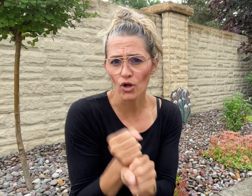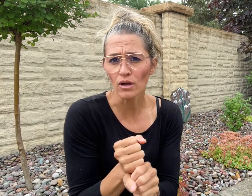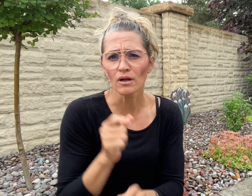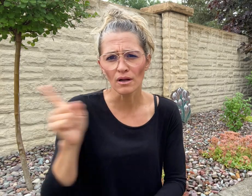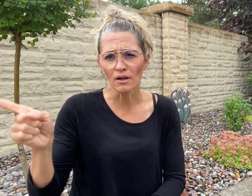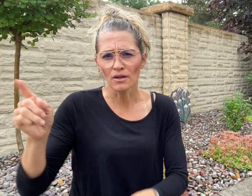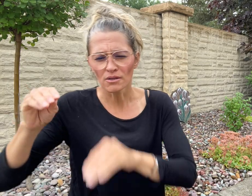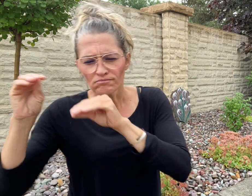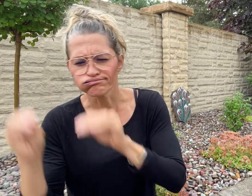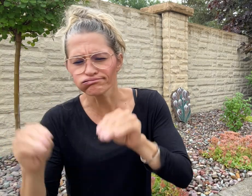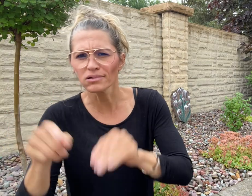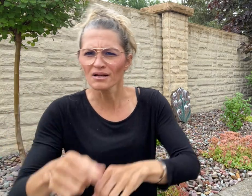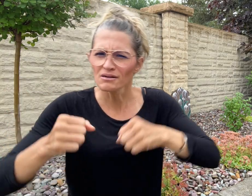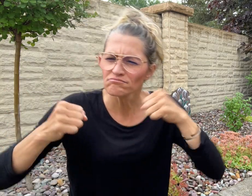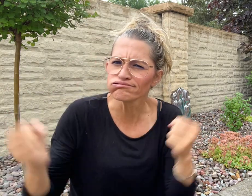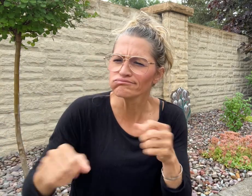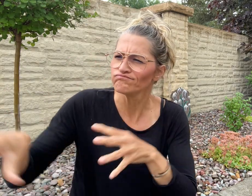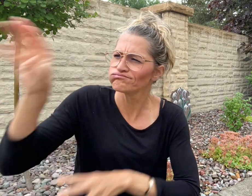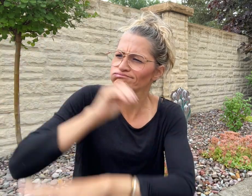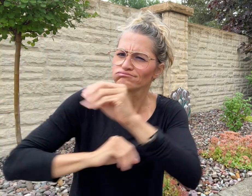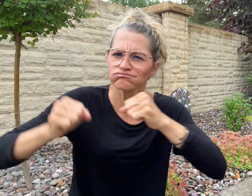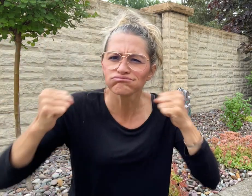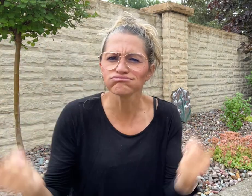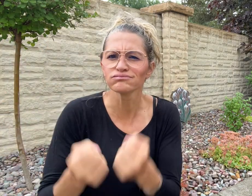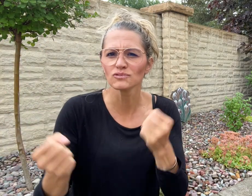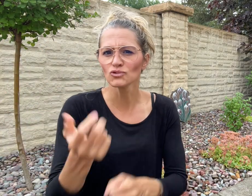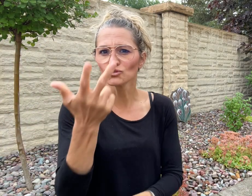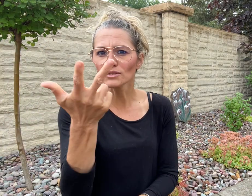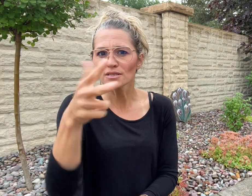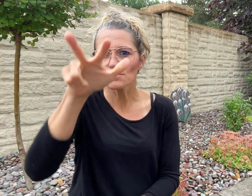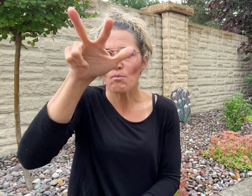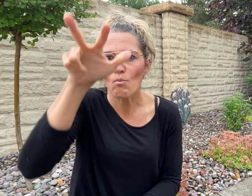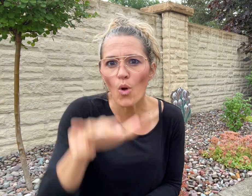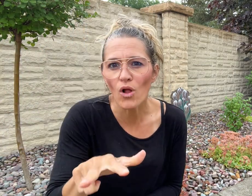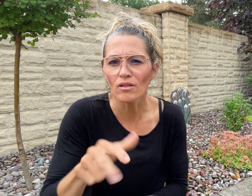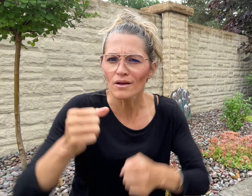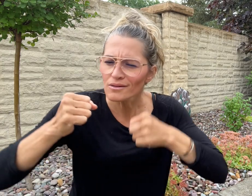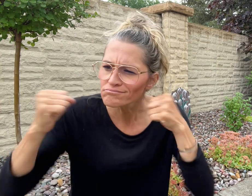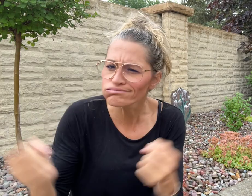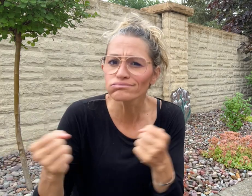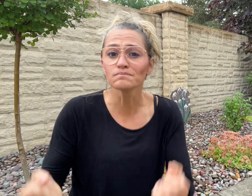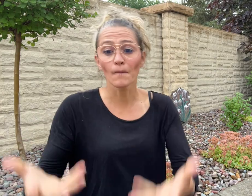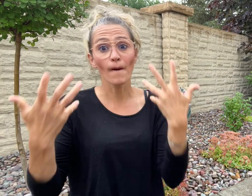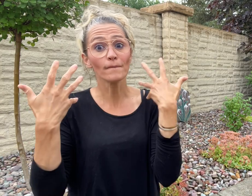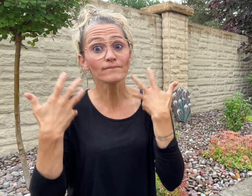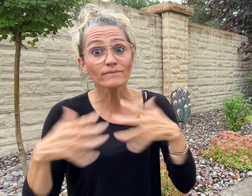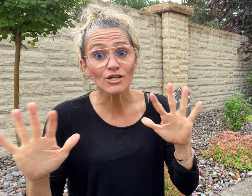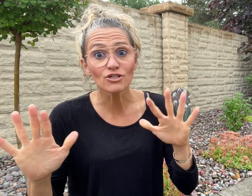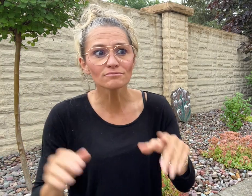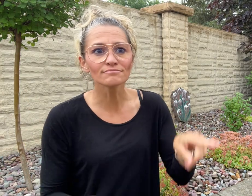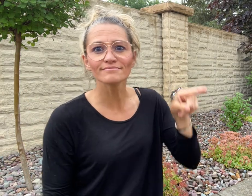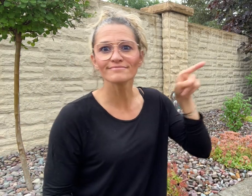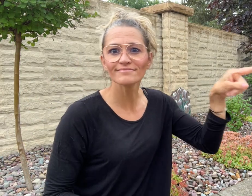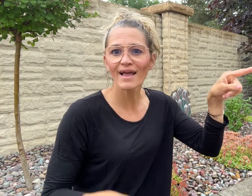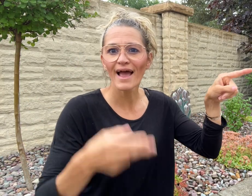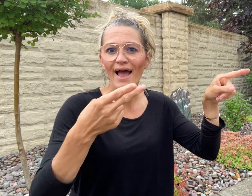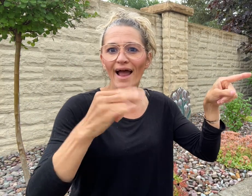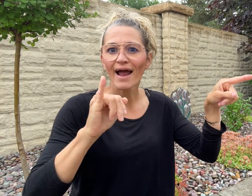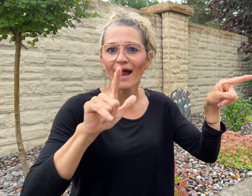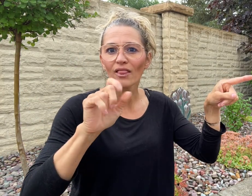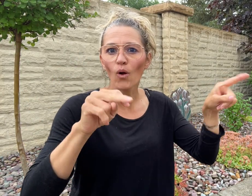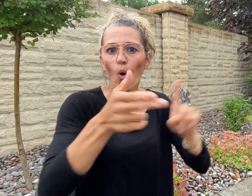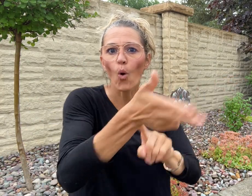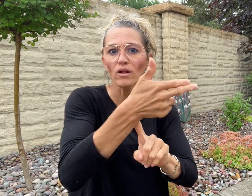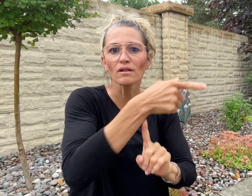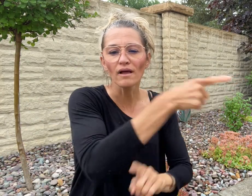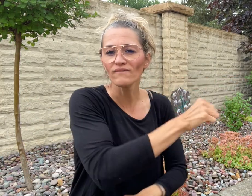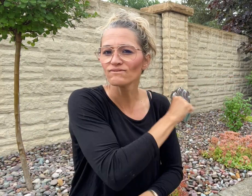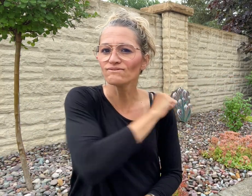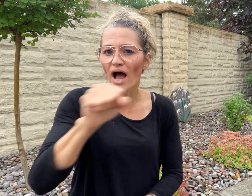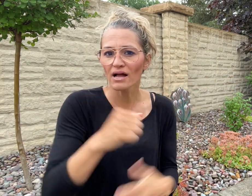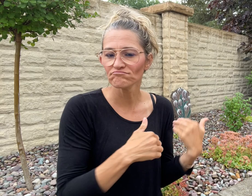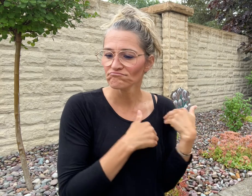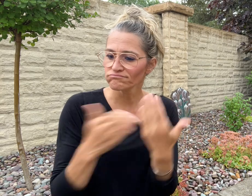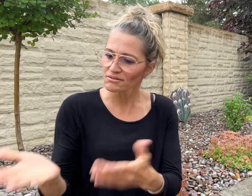immediately offered a job at Hilton Hotels as a barista.